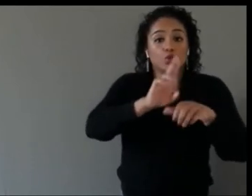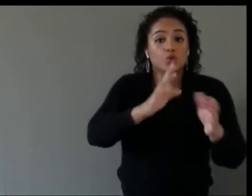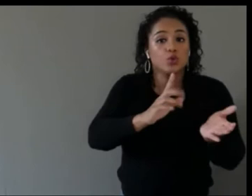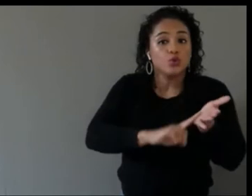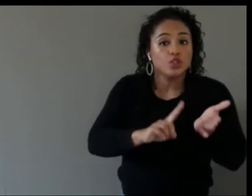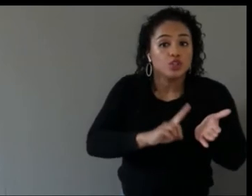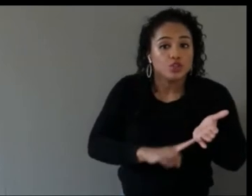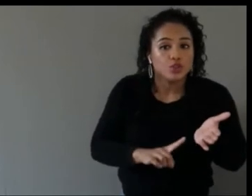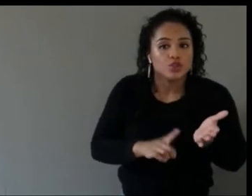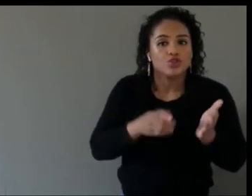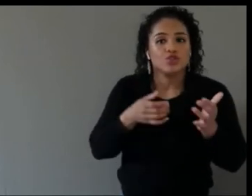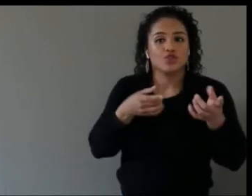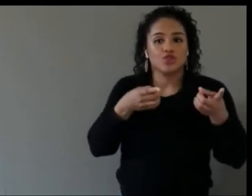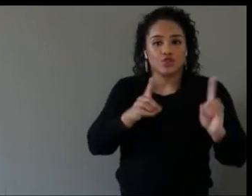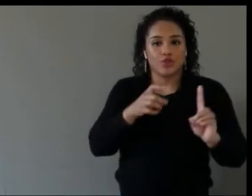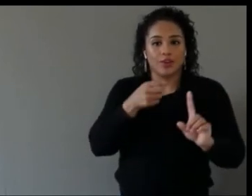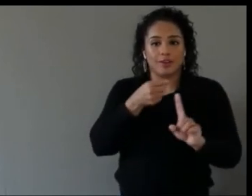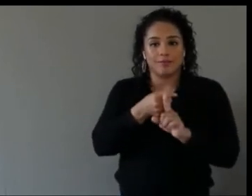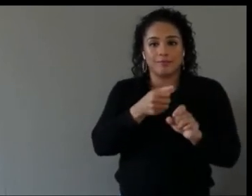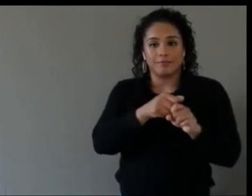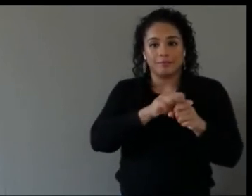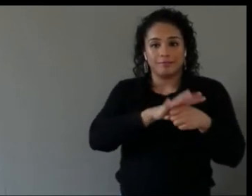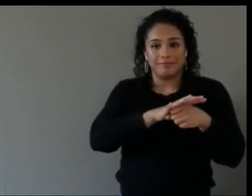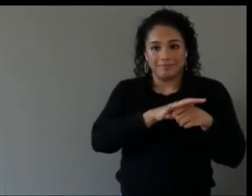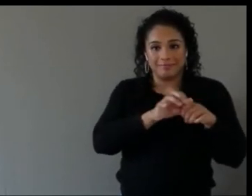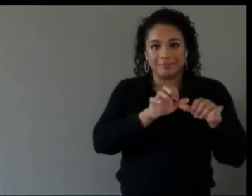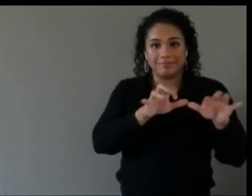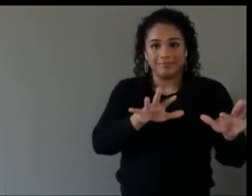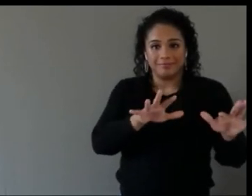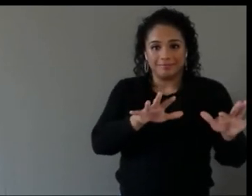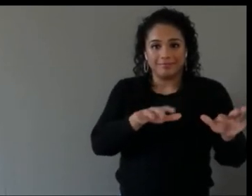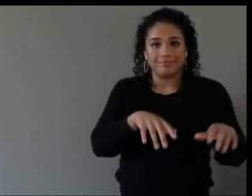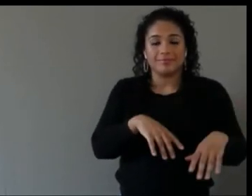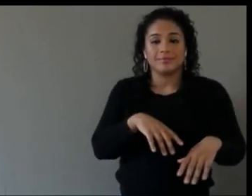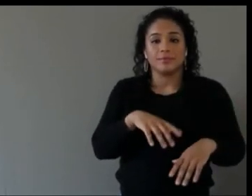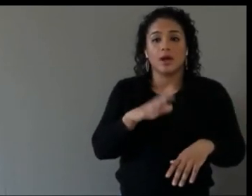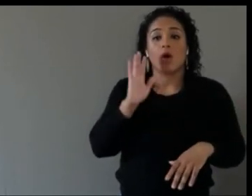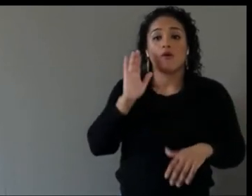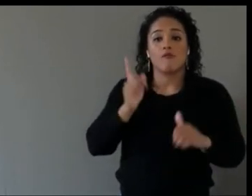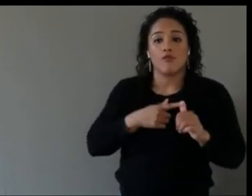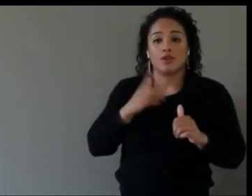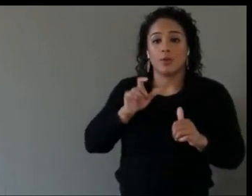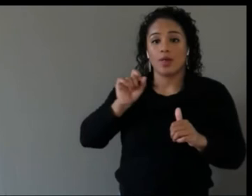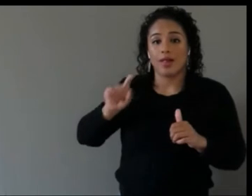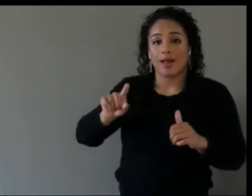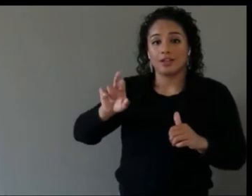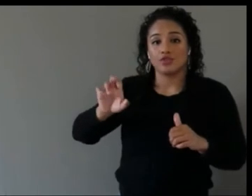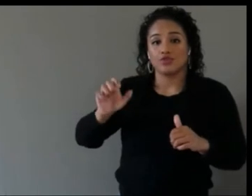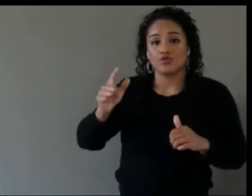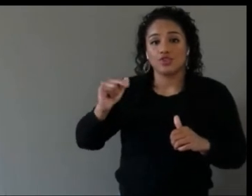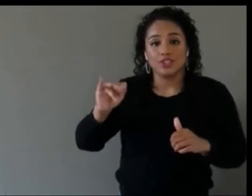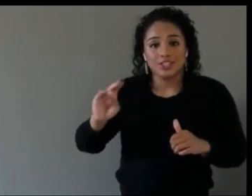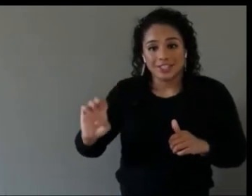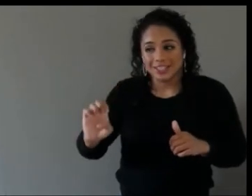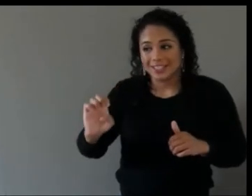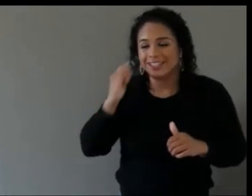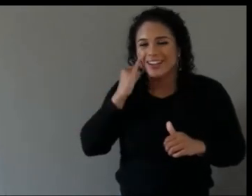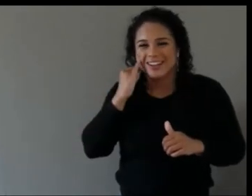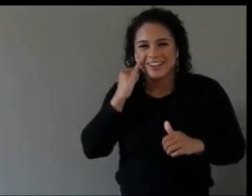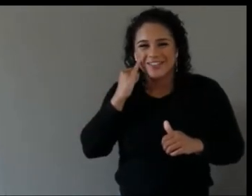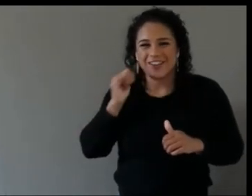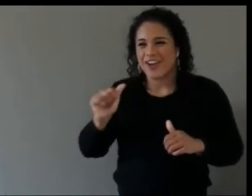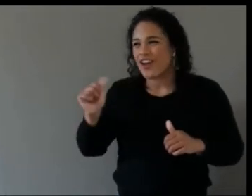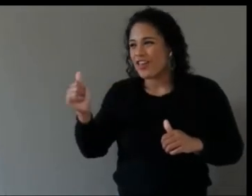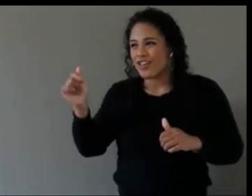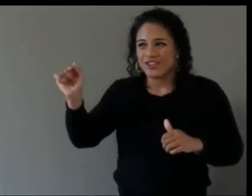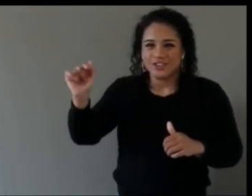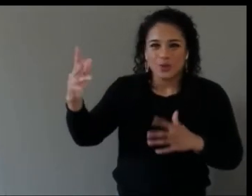with -- actually, i’m going to send this to Regine and you can pass it off to others.